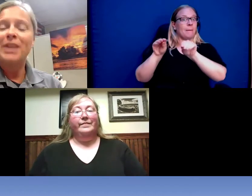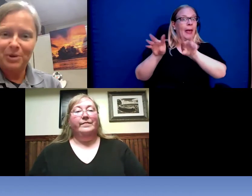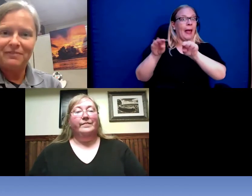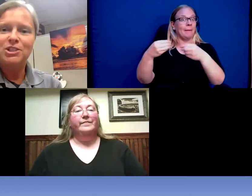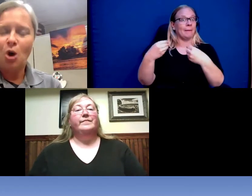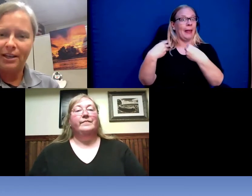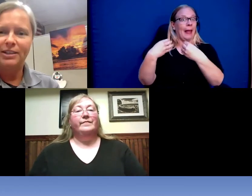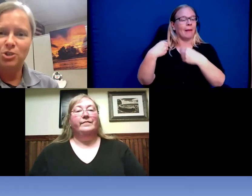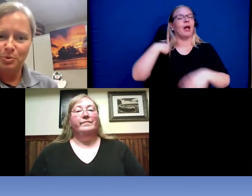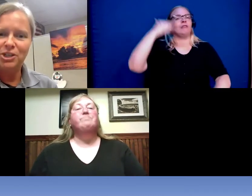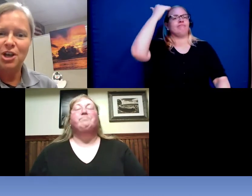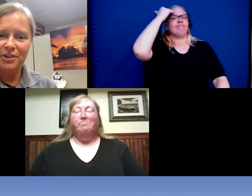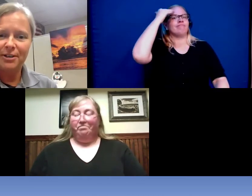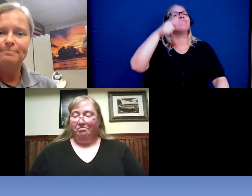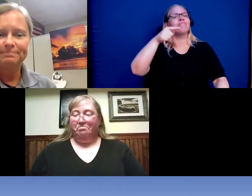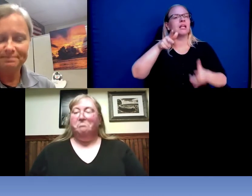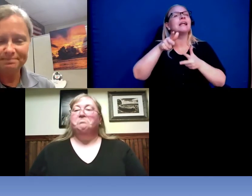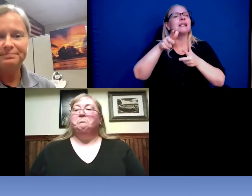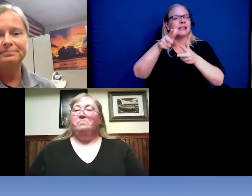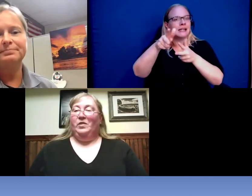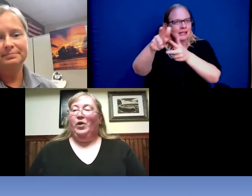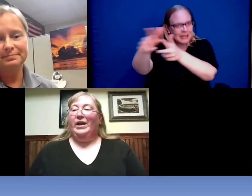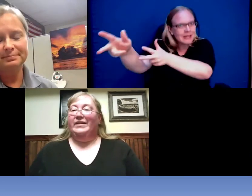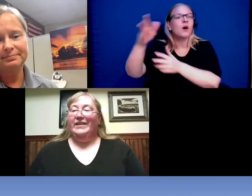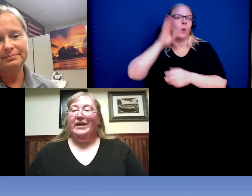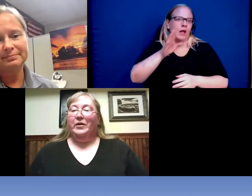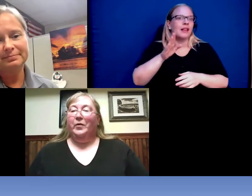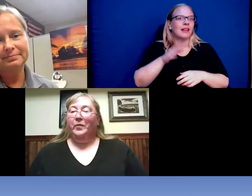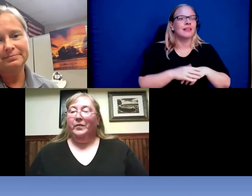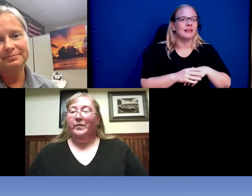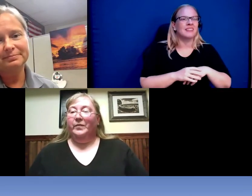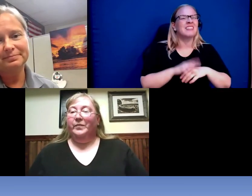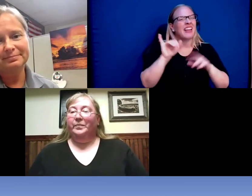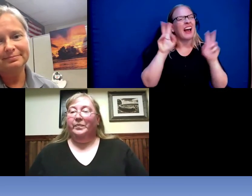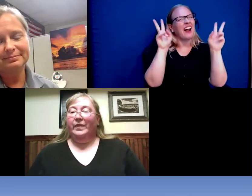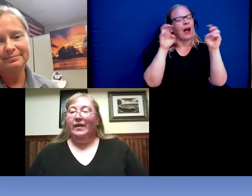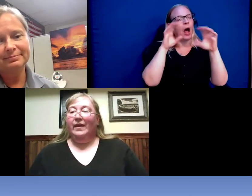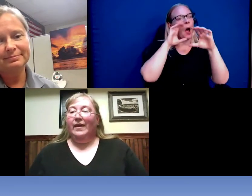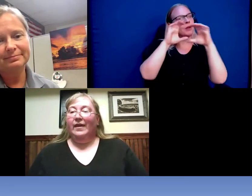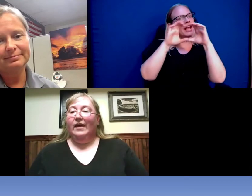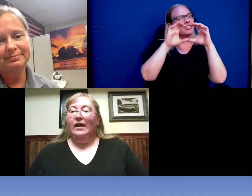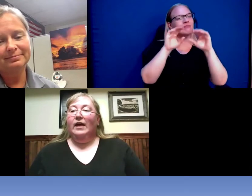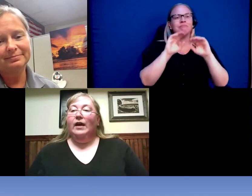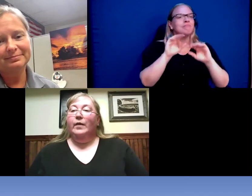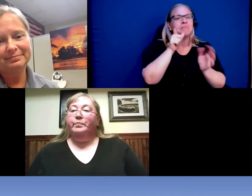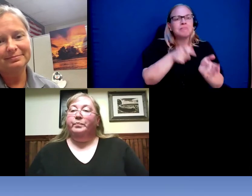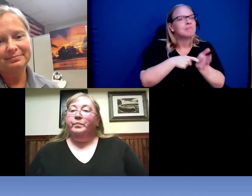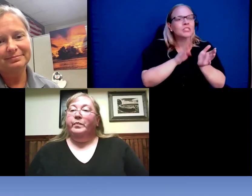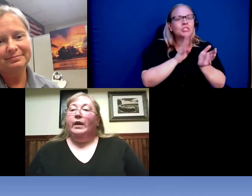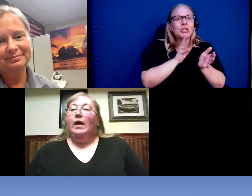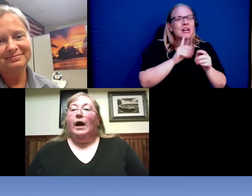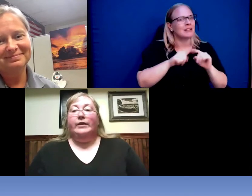without even talking to etch other other . >> DEBBIE JONES: Great, thank you.